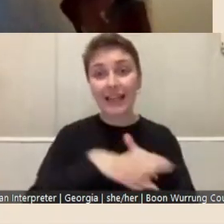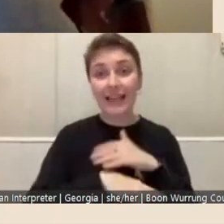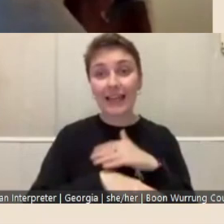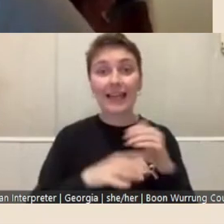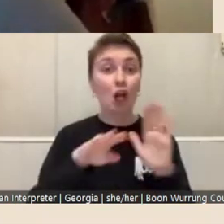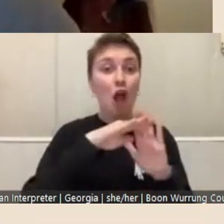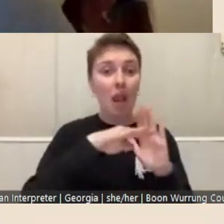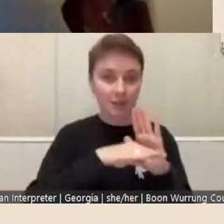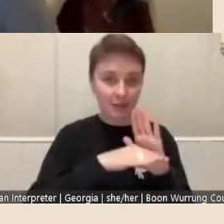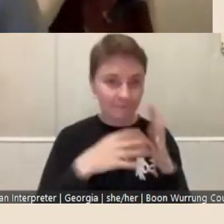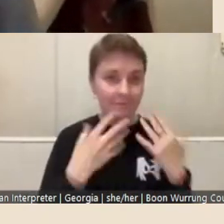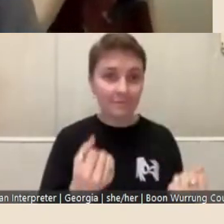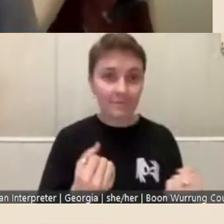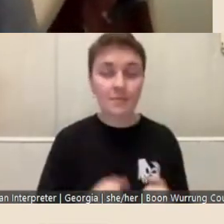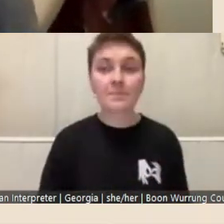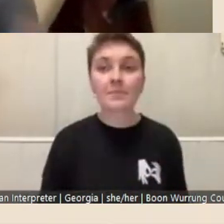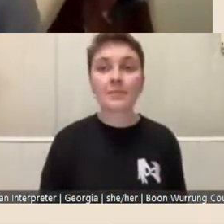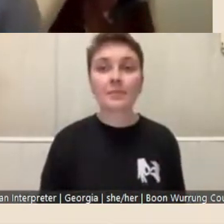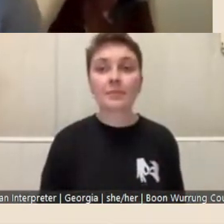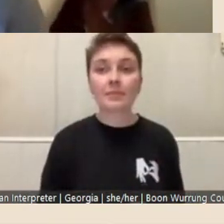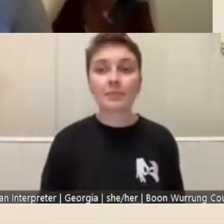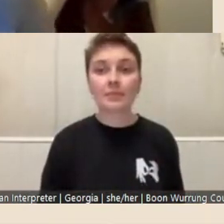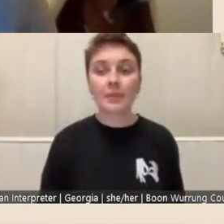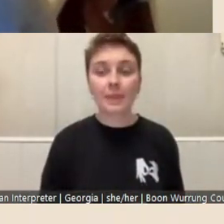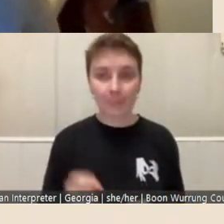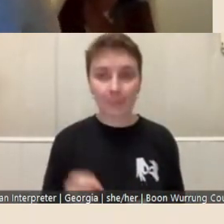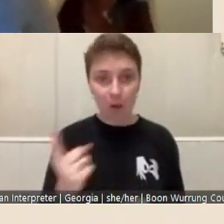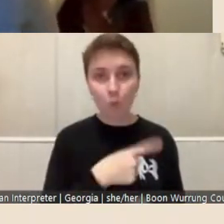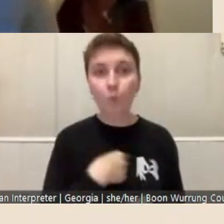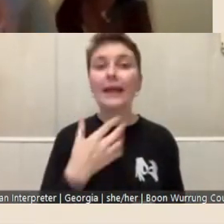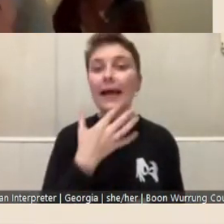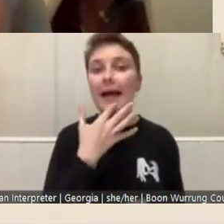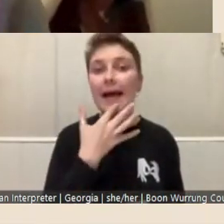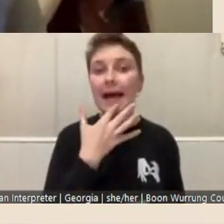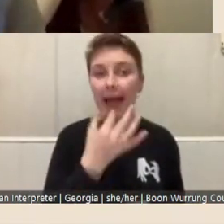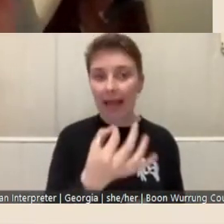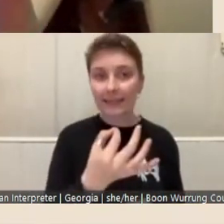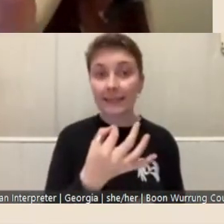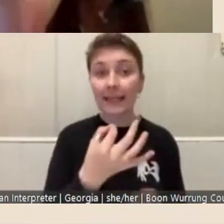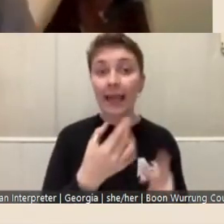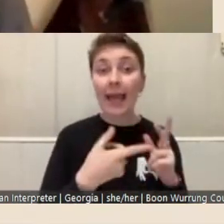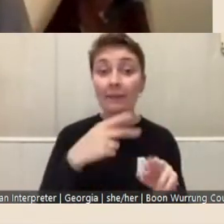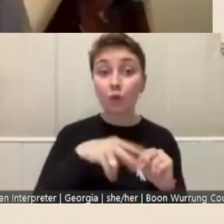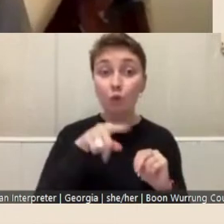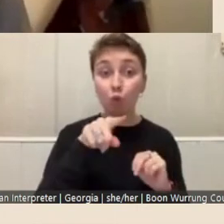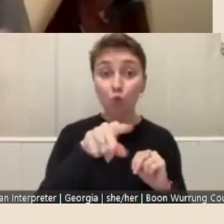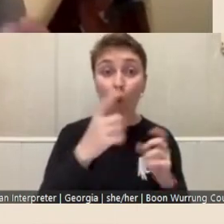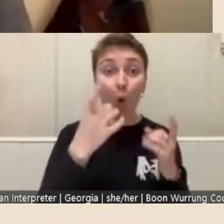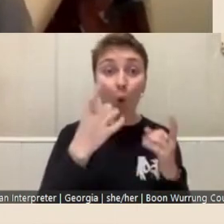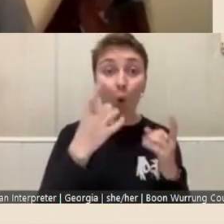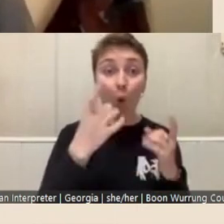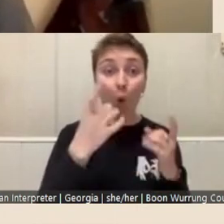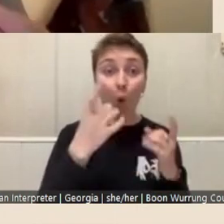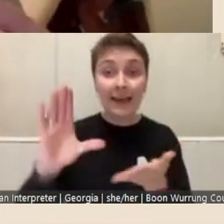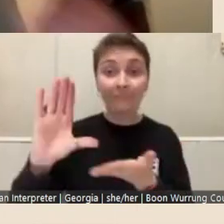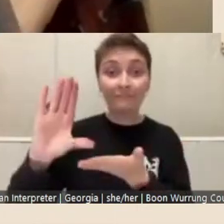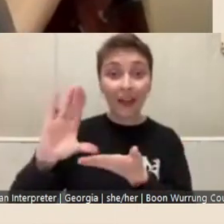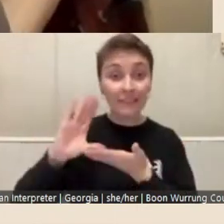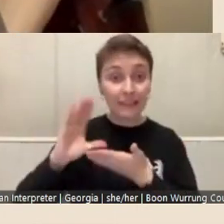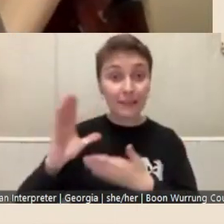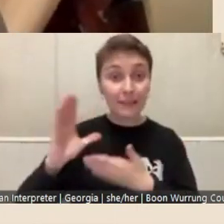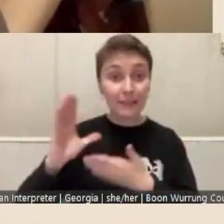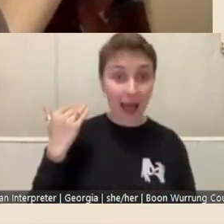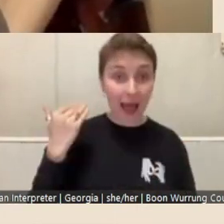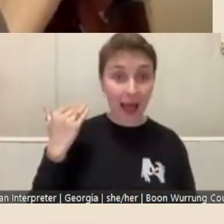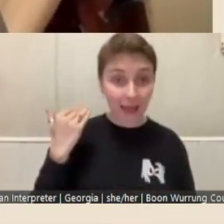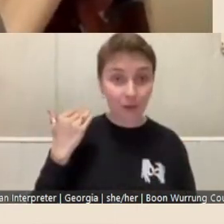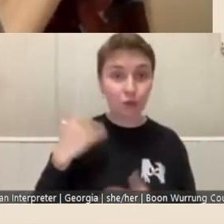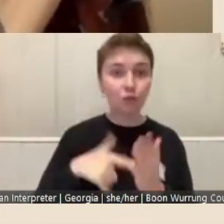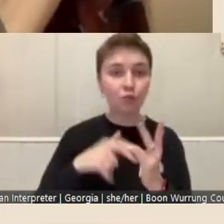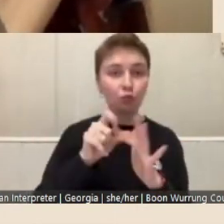we do ask if you are already funded to undertake a particular piece of research or